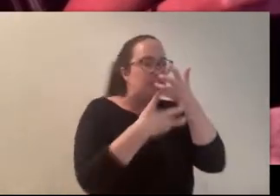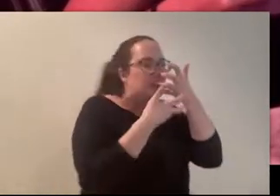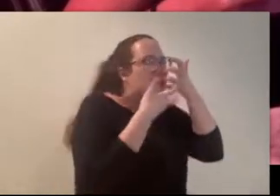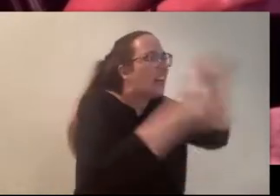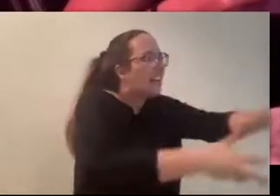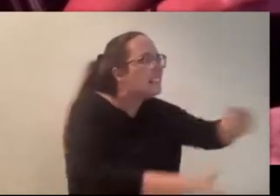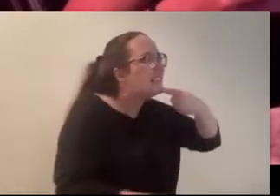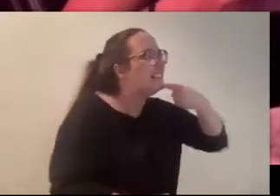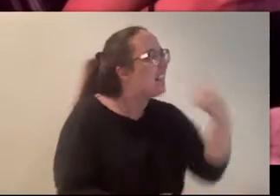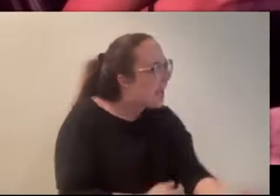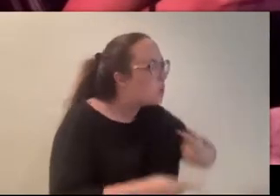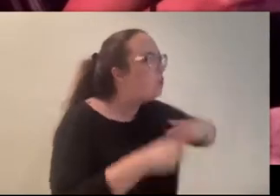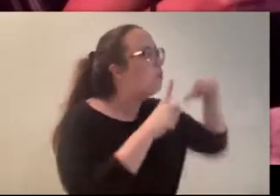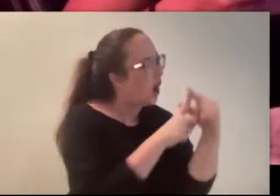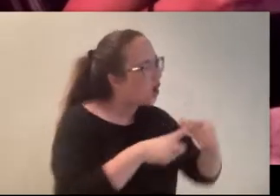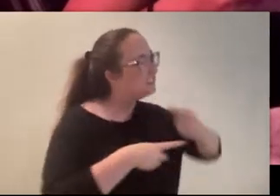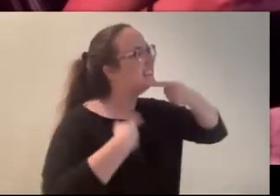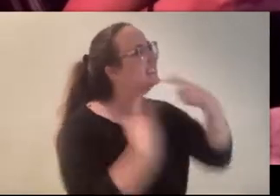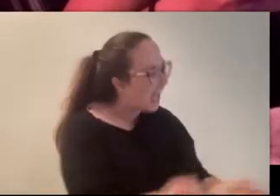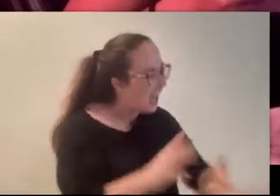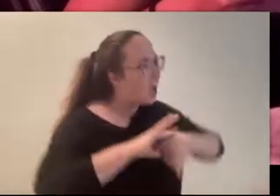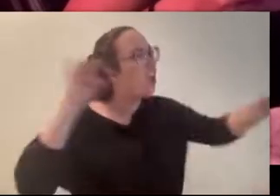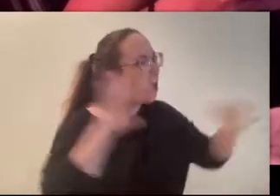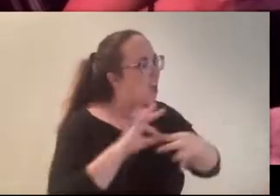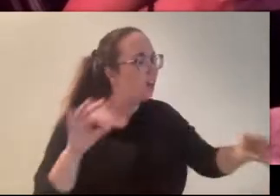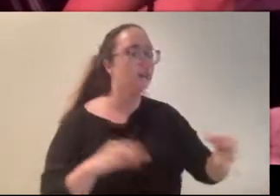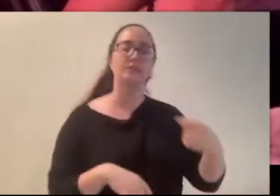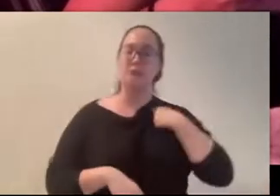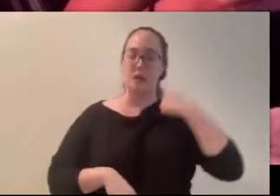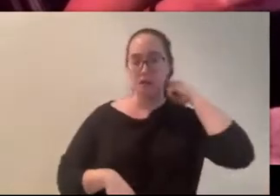Drag Click